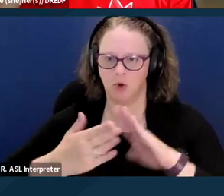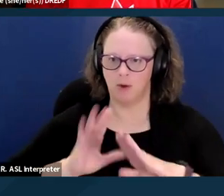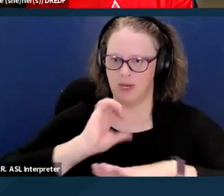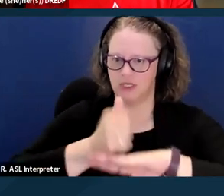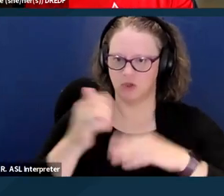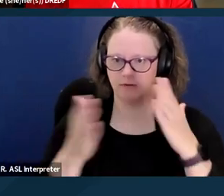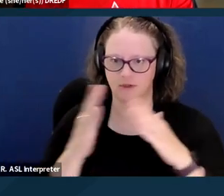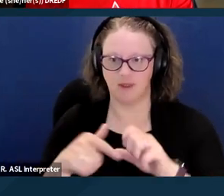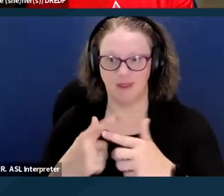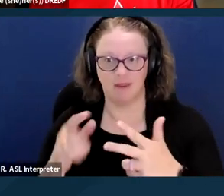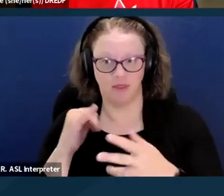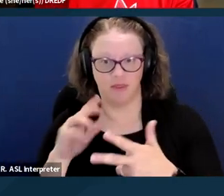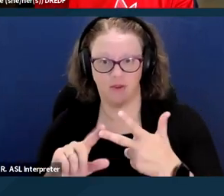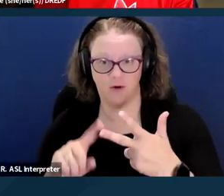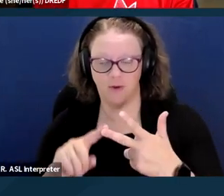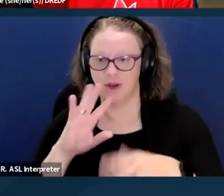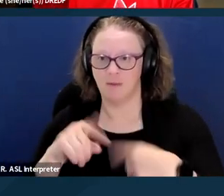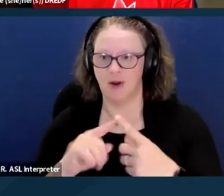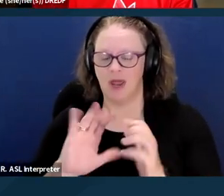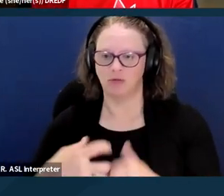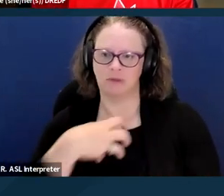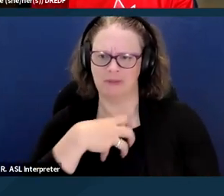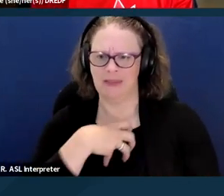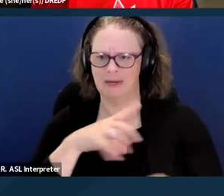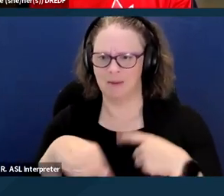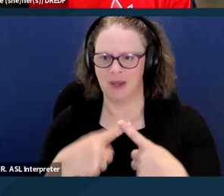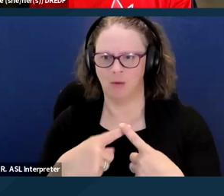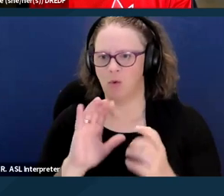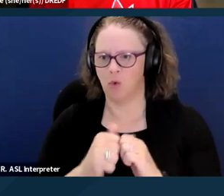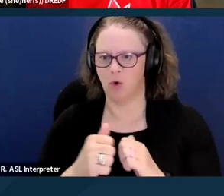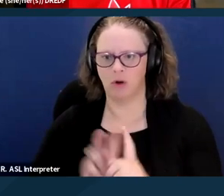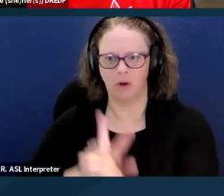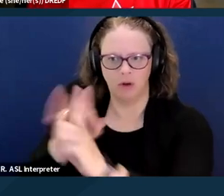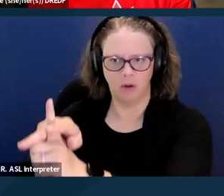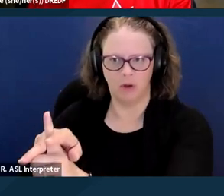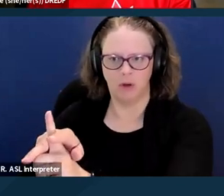at how to complain about or appeal medical decisions, and including CalAIM.